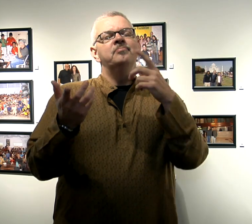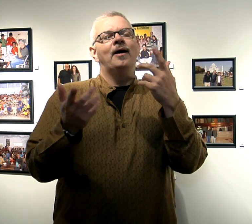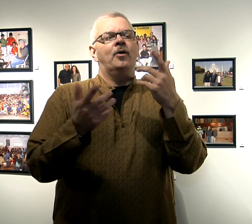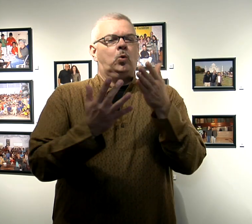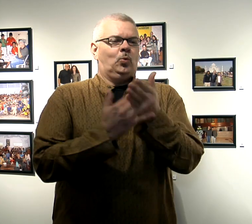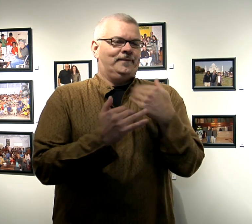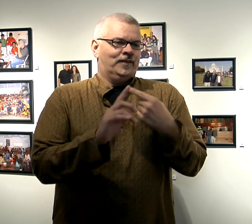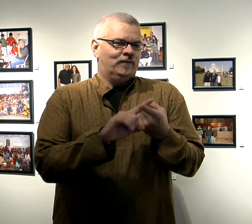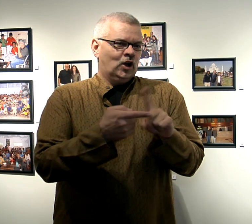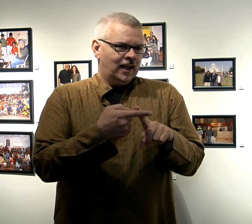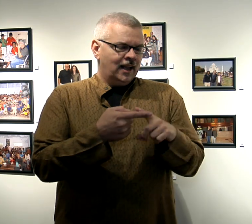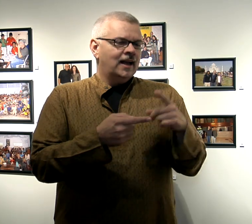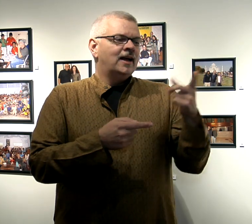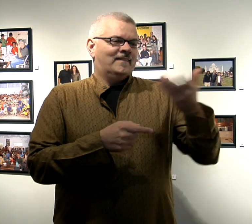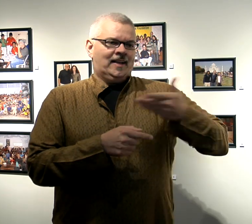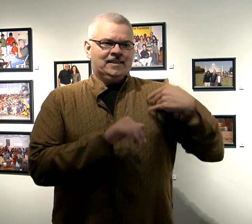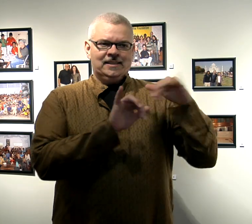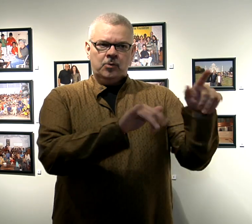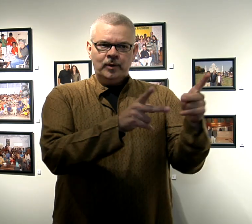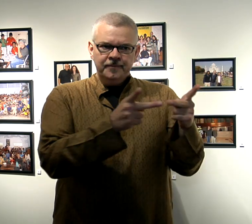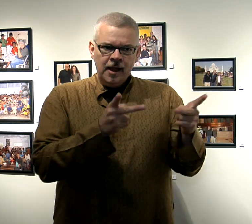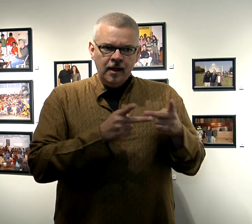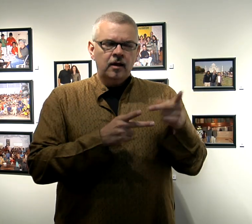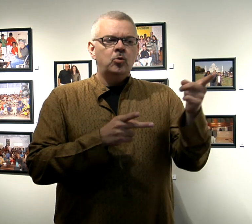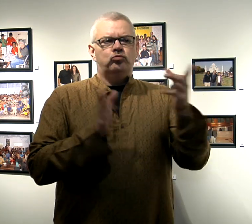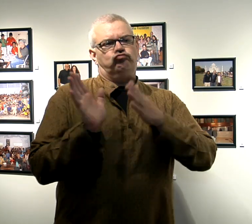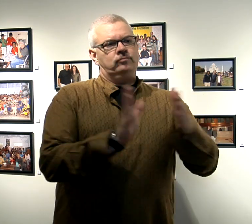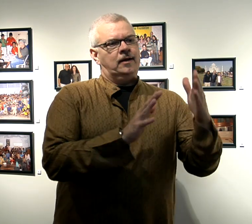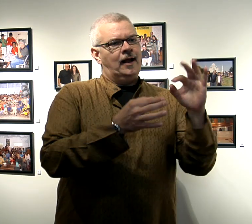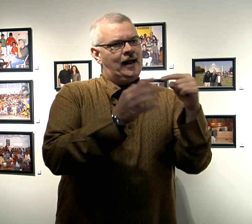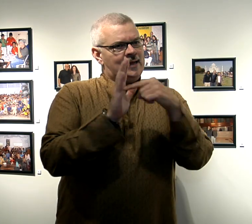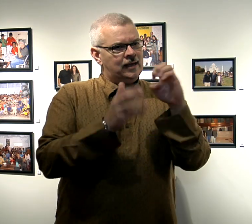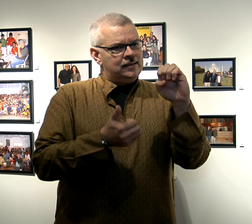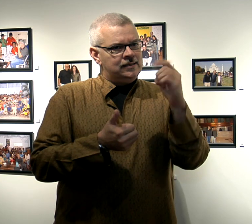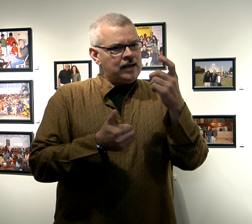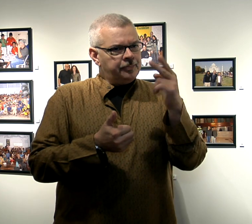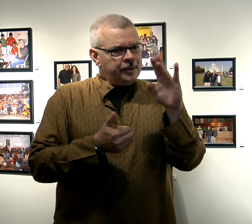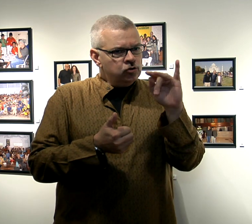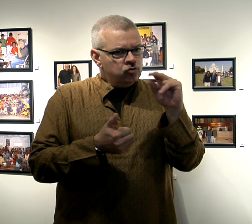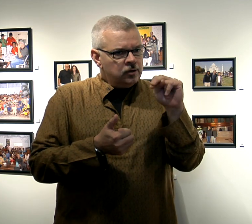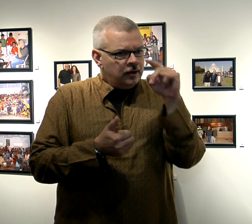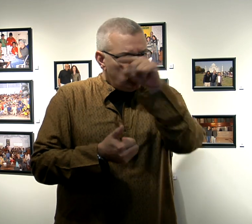A friend invited me to stay at his place and arranged for a joint exhibition